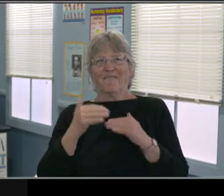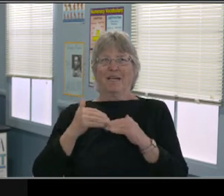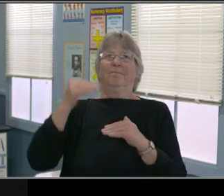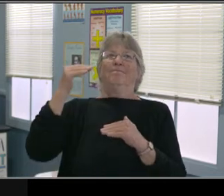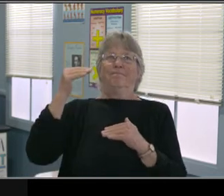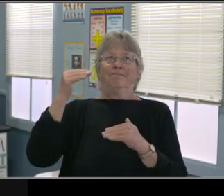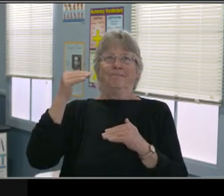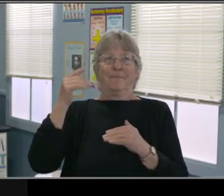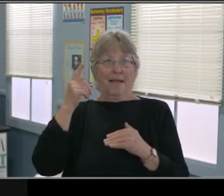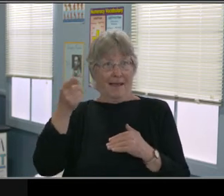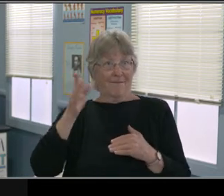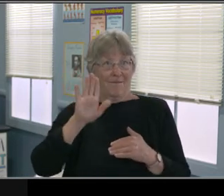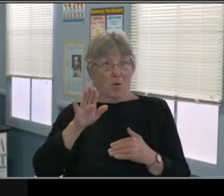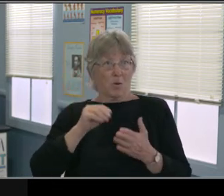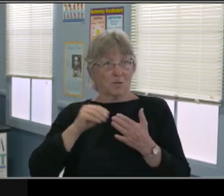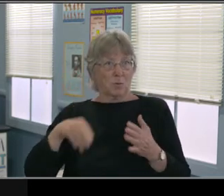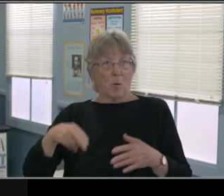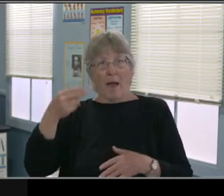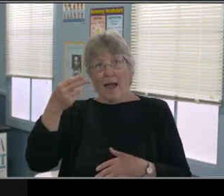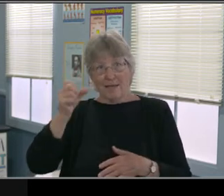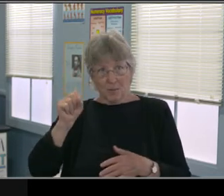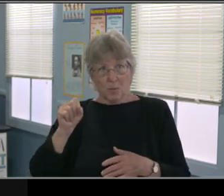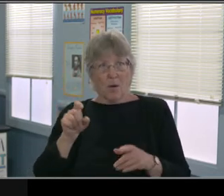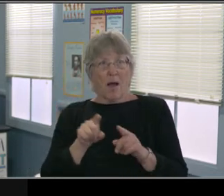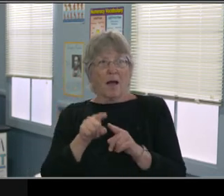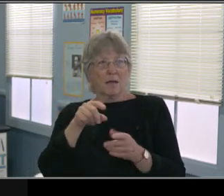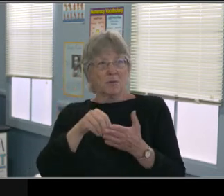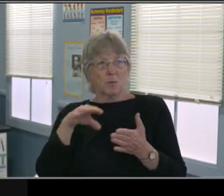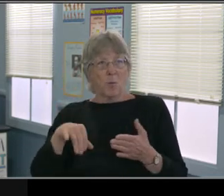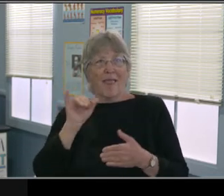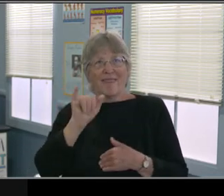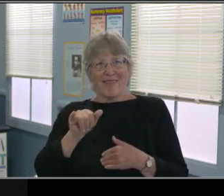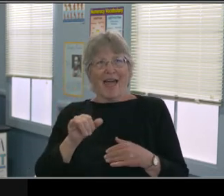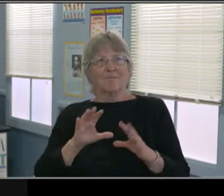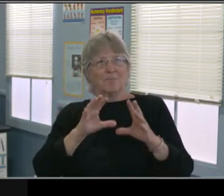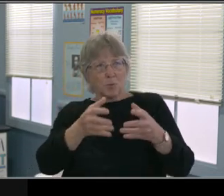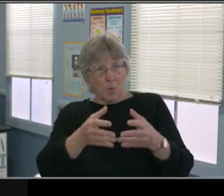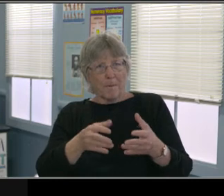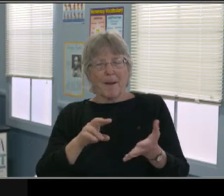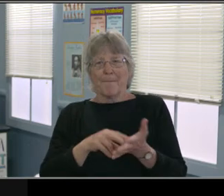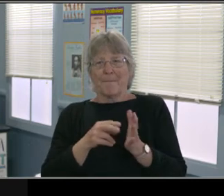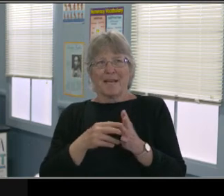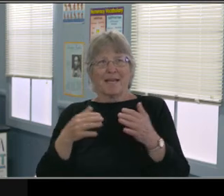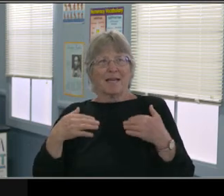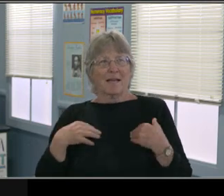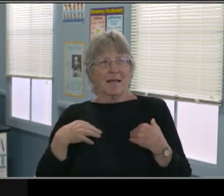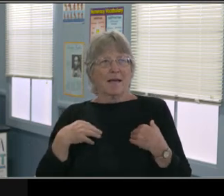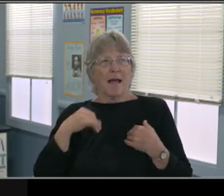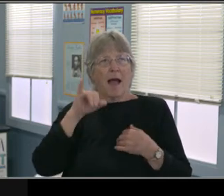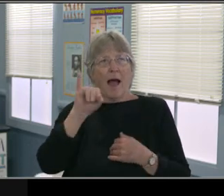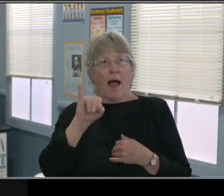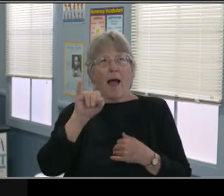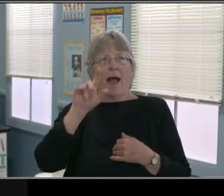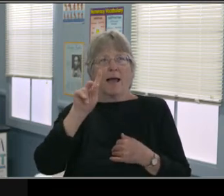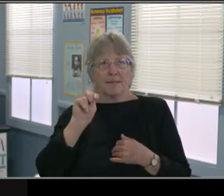during the regular school year, or will it be different and how will that apply to my child?